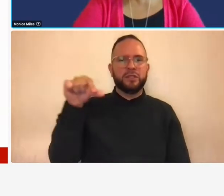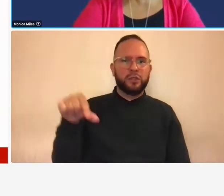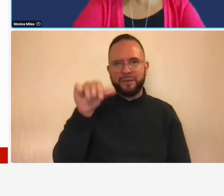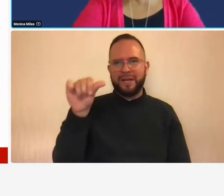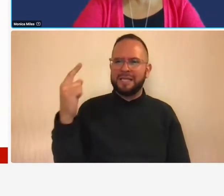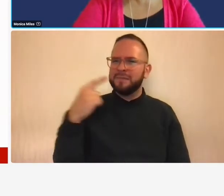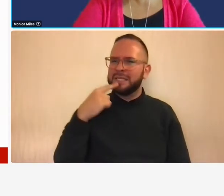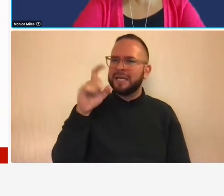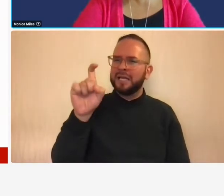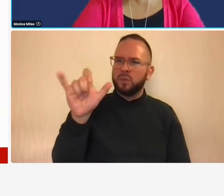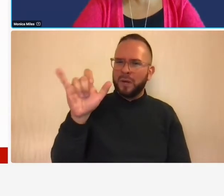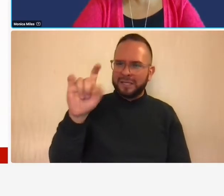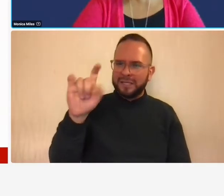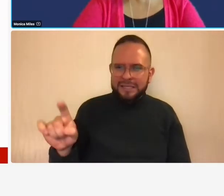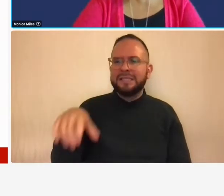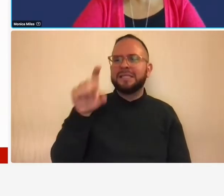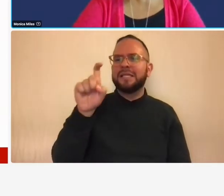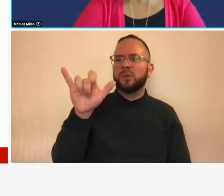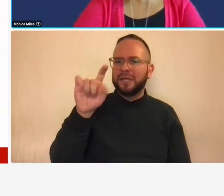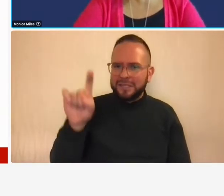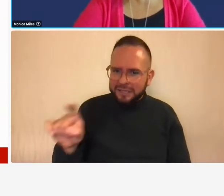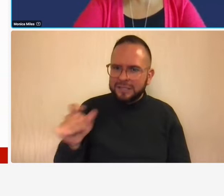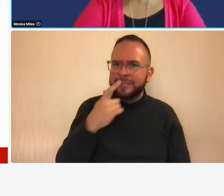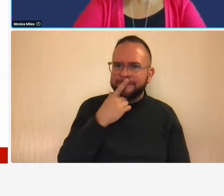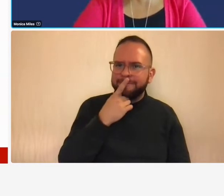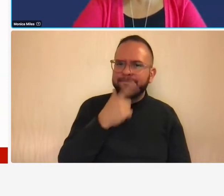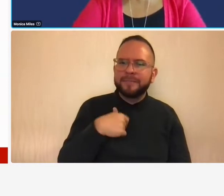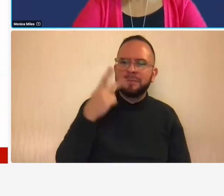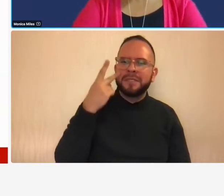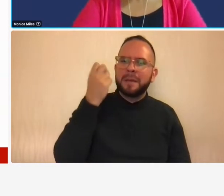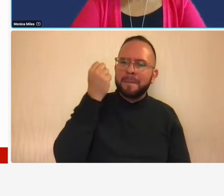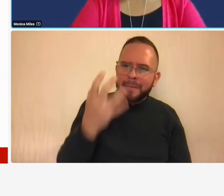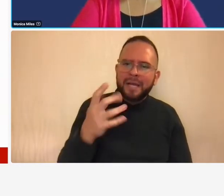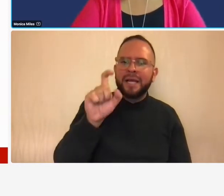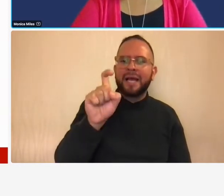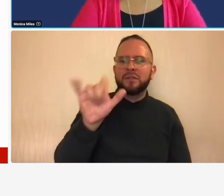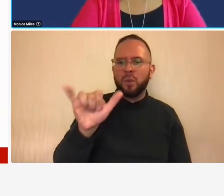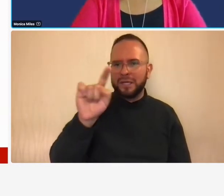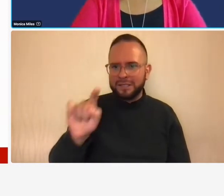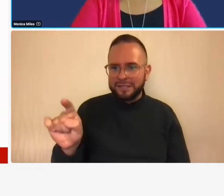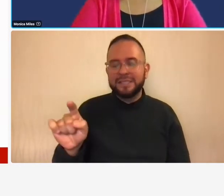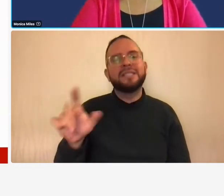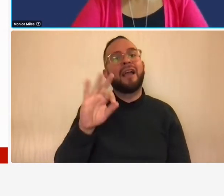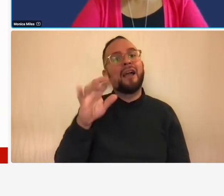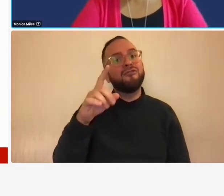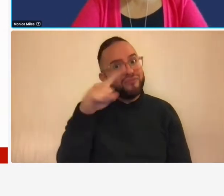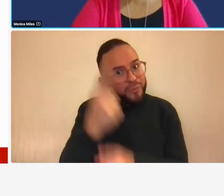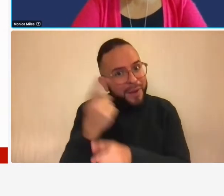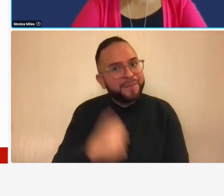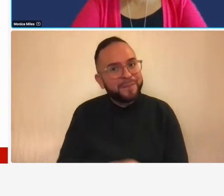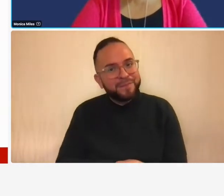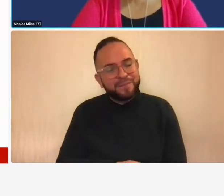x y z okay i'm seeing a lot of x y z so actually that is correct so when you look